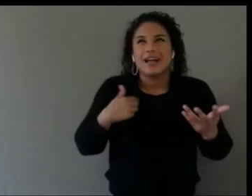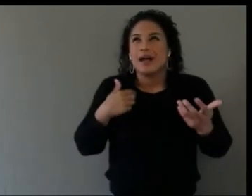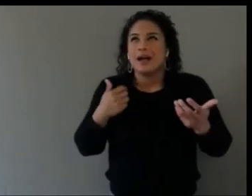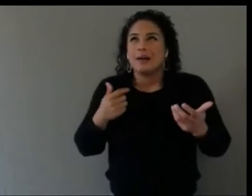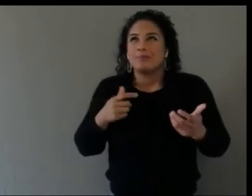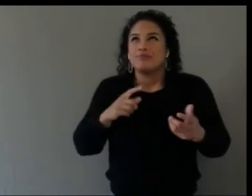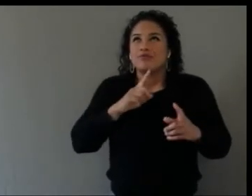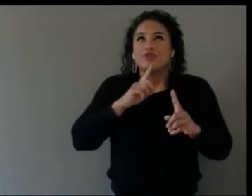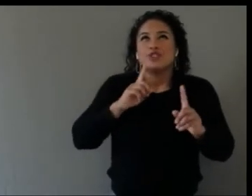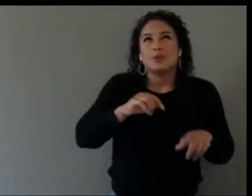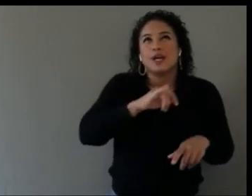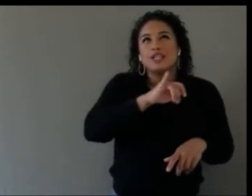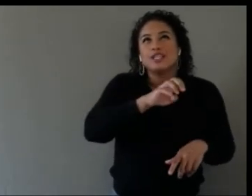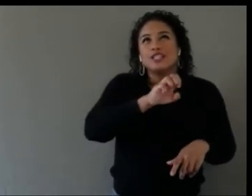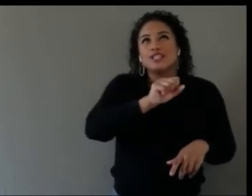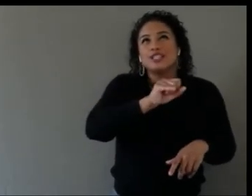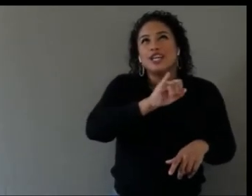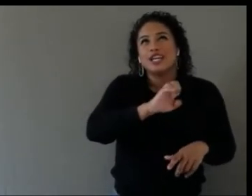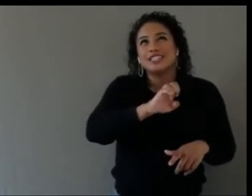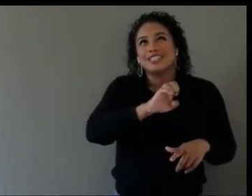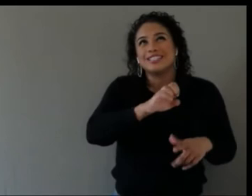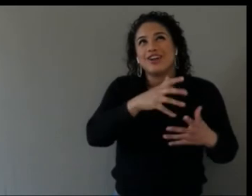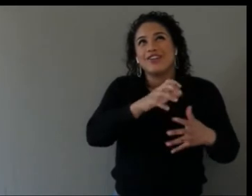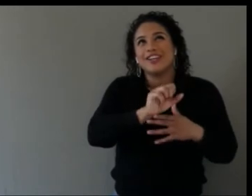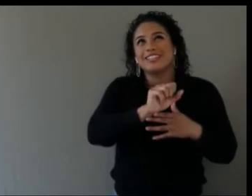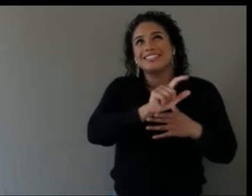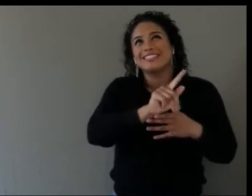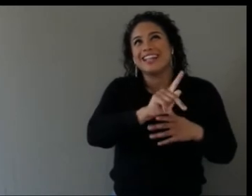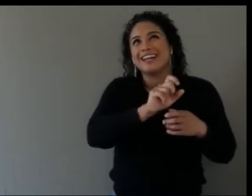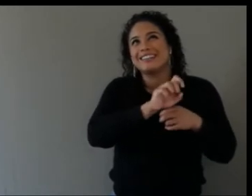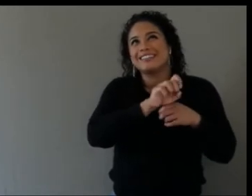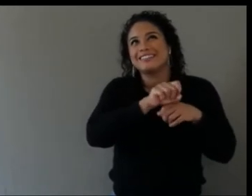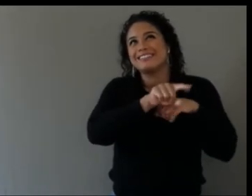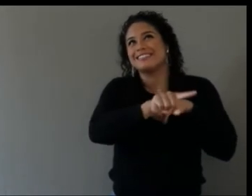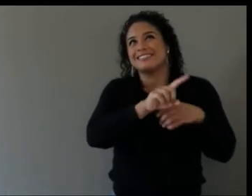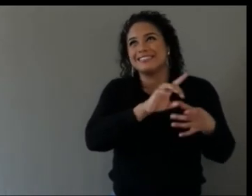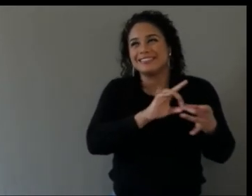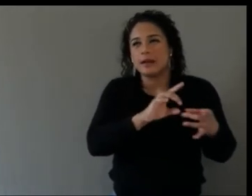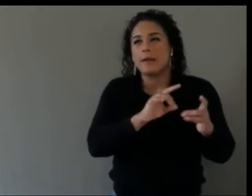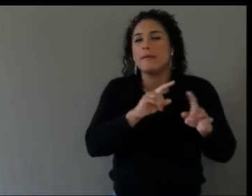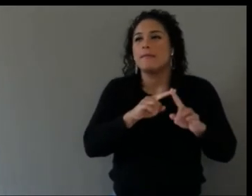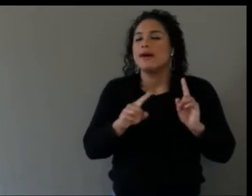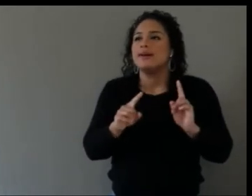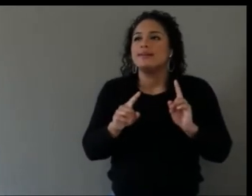on Slack, and I’m thinking about how we actually make this structural change, right,